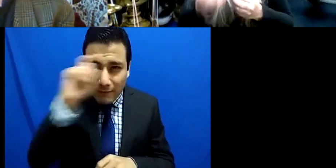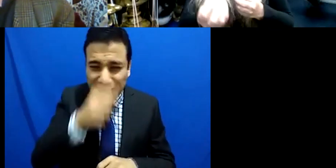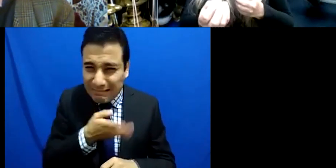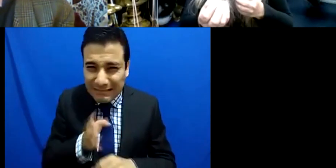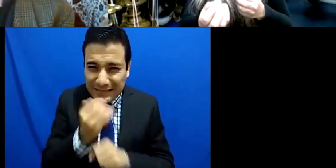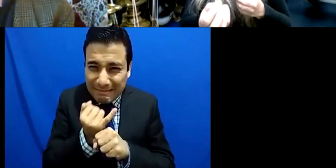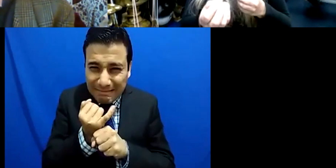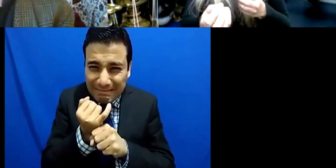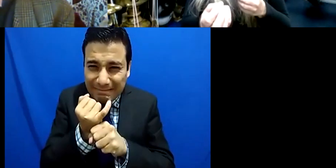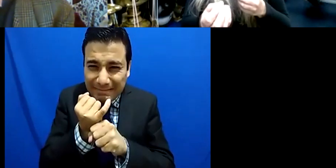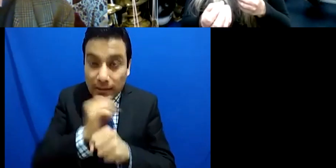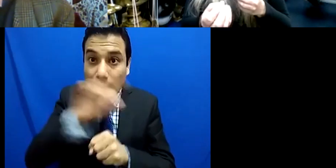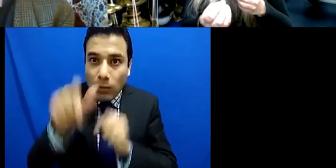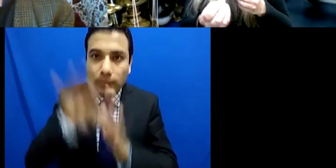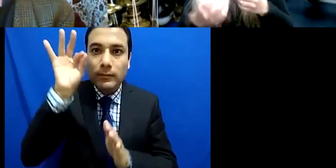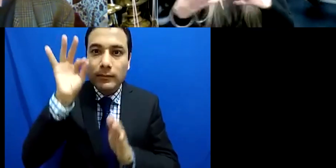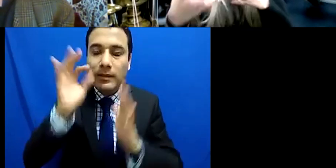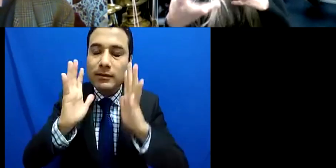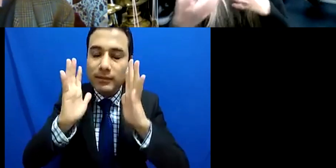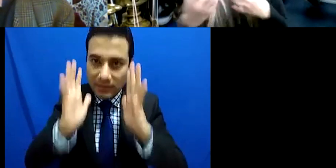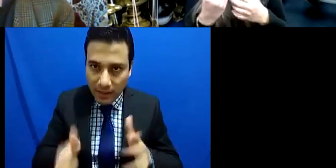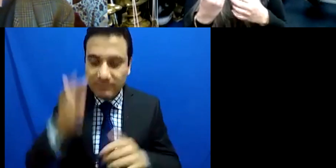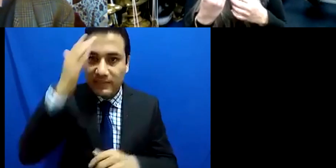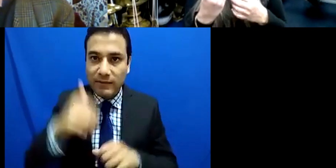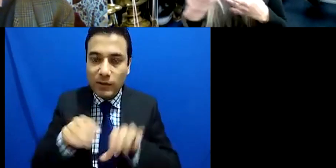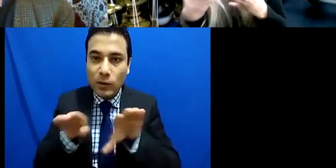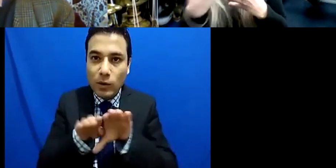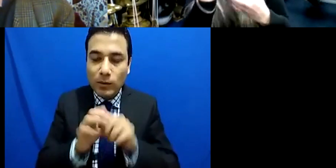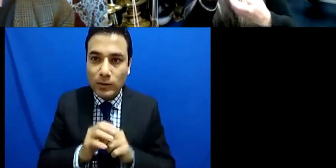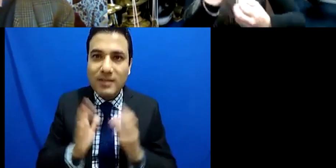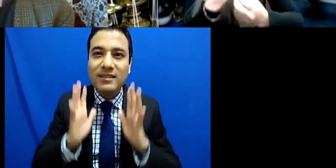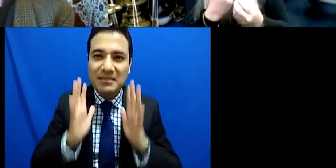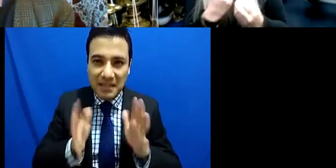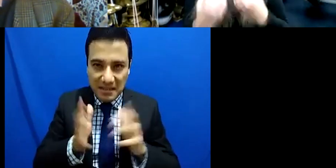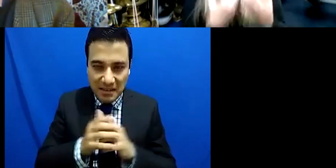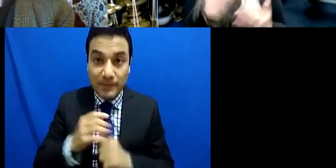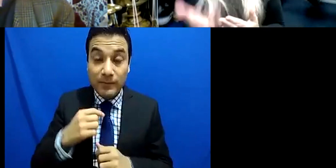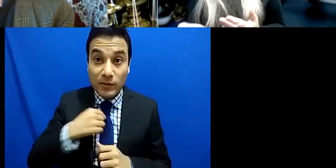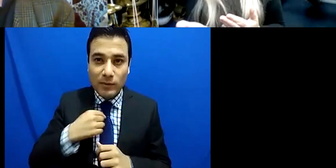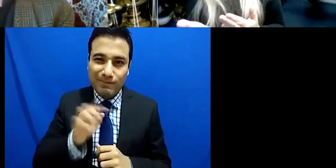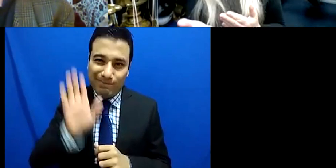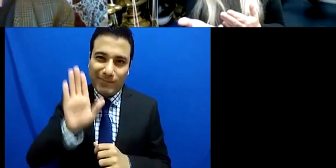out the other other end and therefore, people will feel that genuine story that you're giving